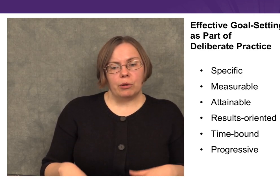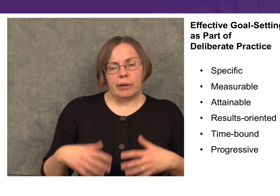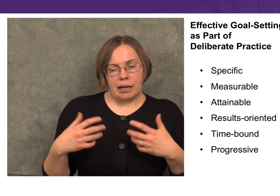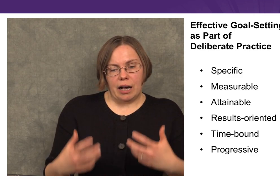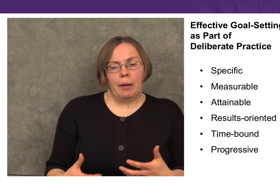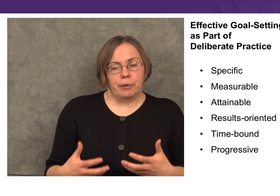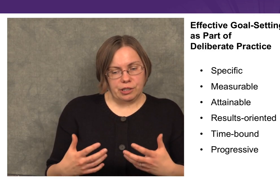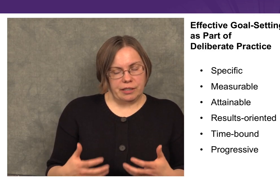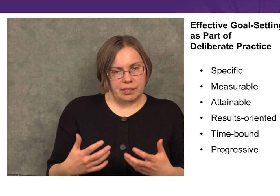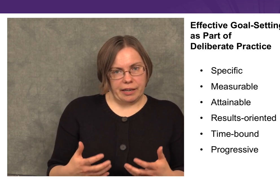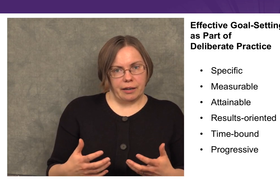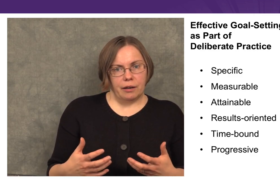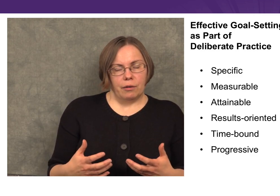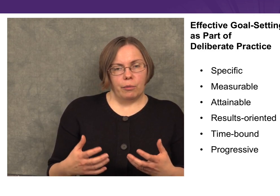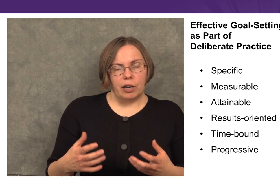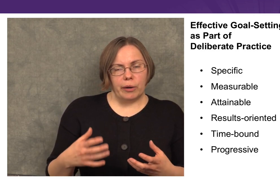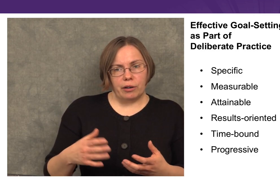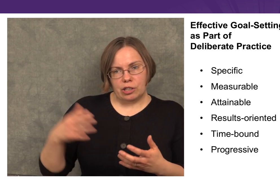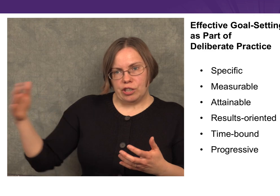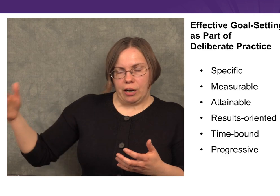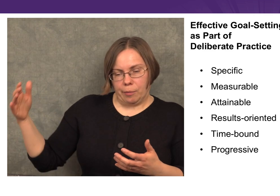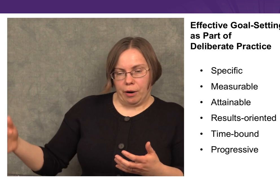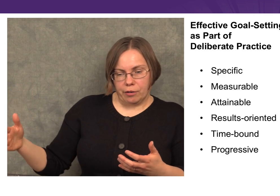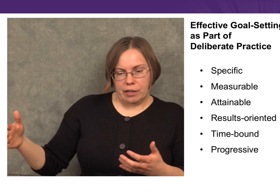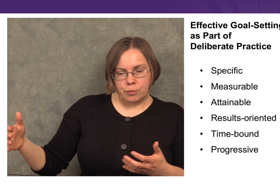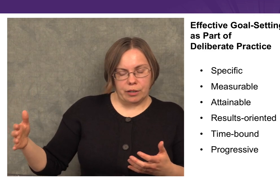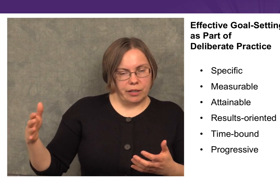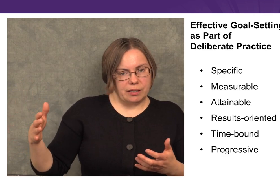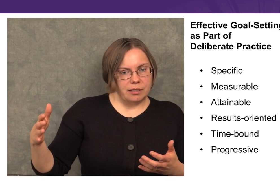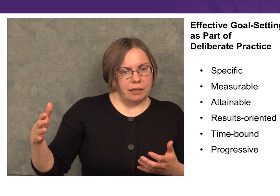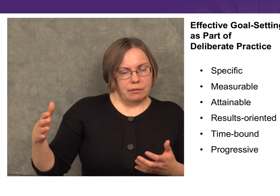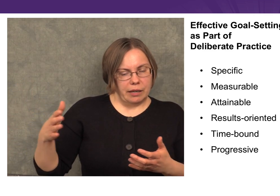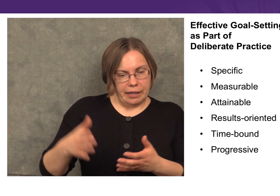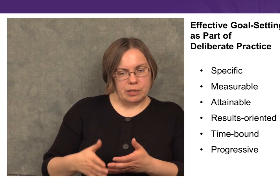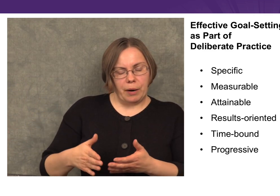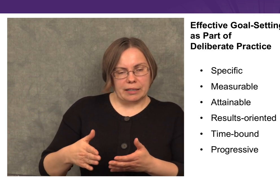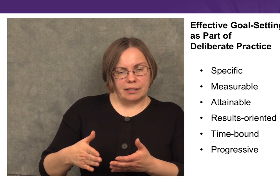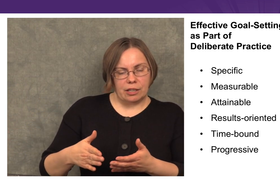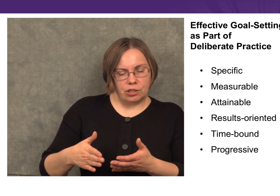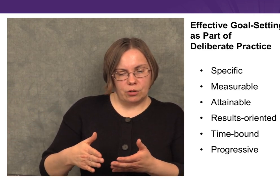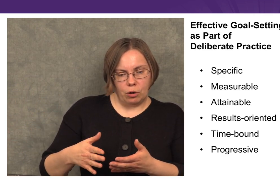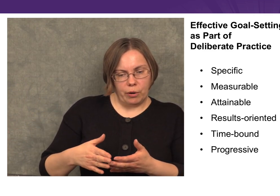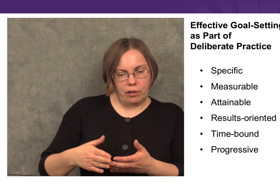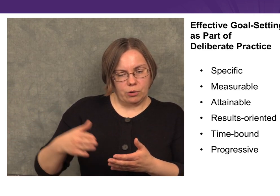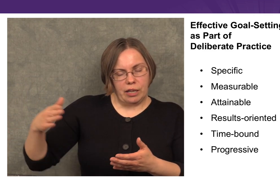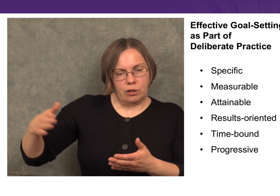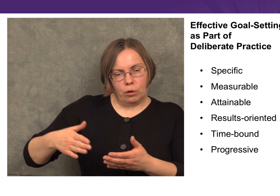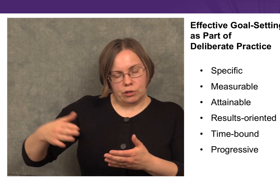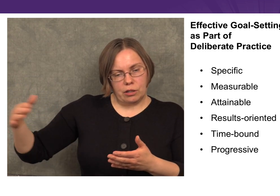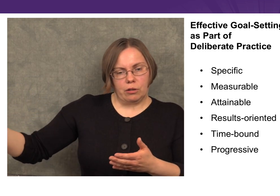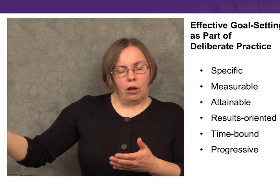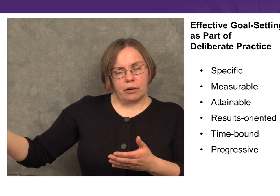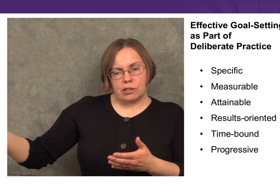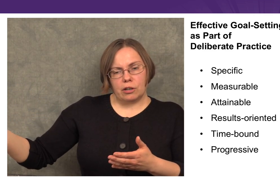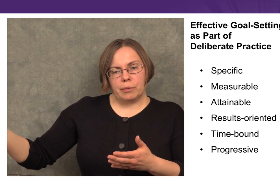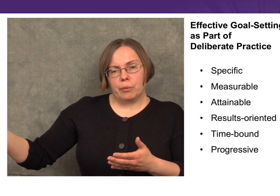When will we accomplish this thing? When are we going to check our progress, whether it’s in this practice session, or we also set goals that are longer term,